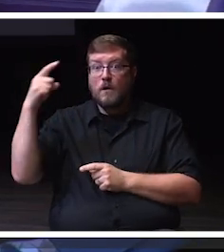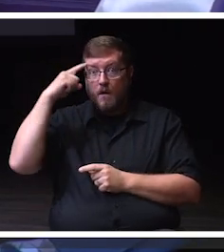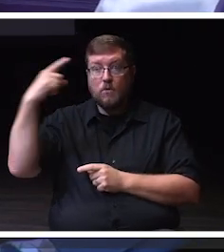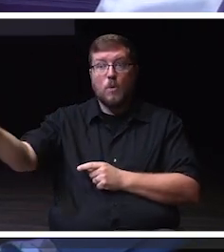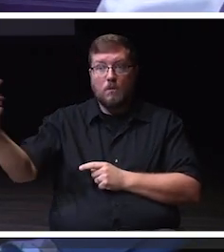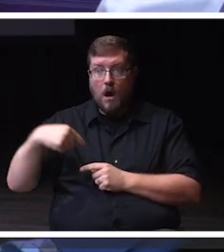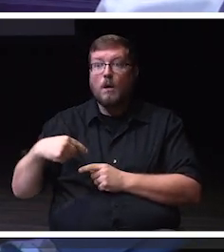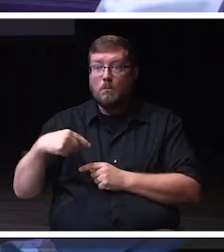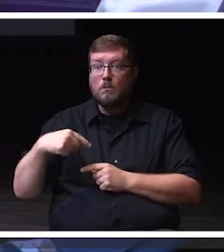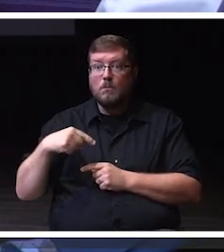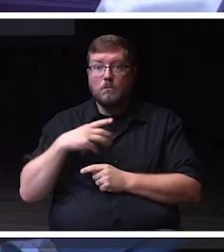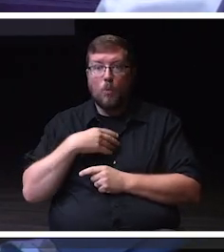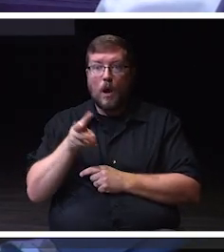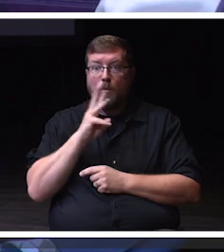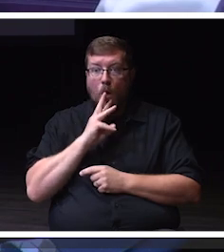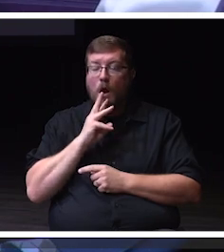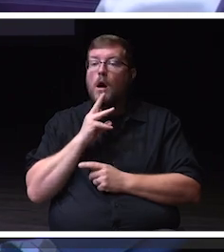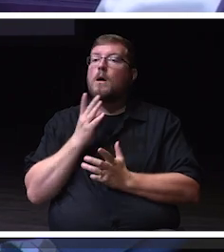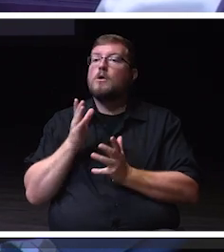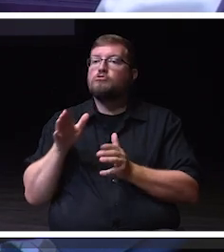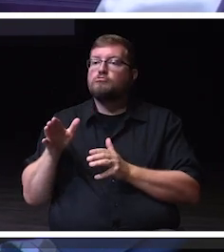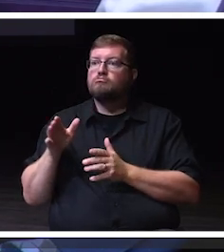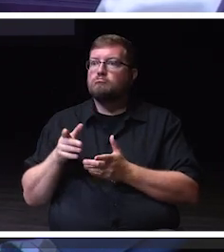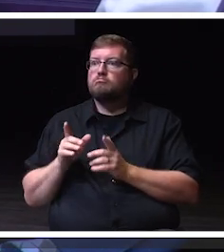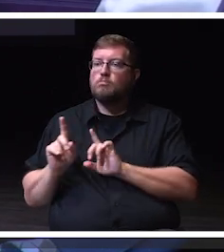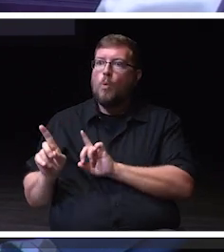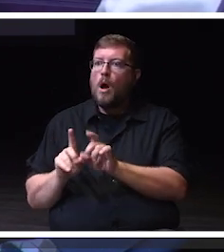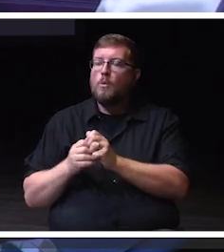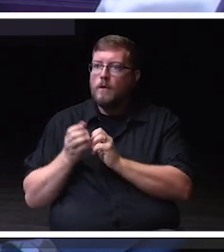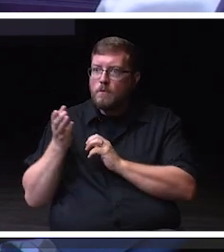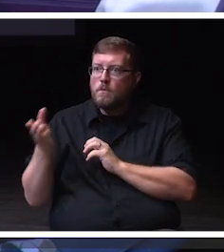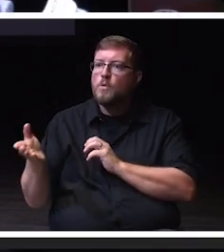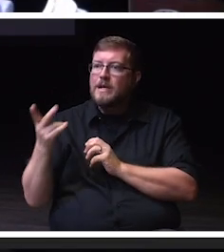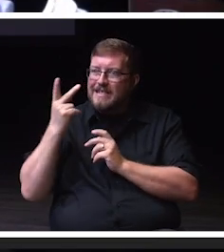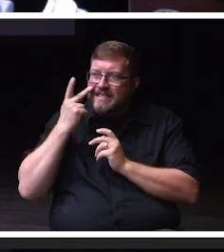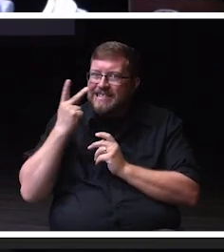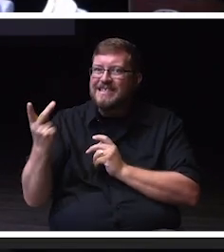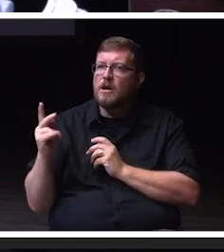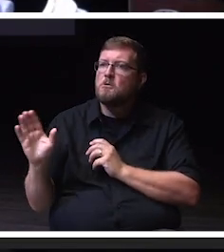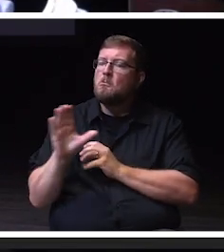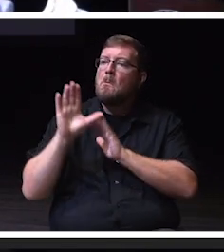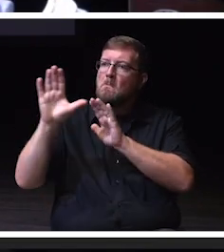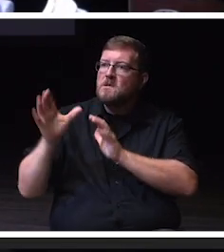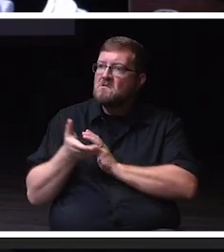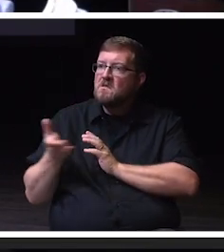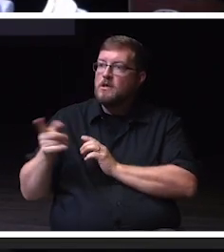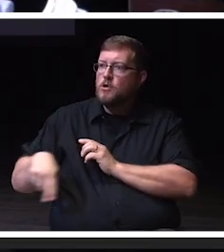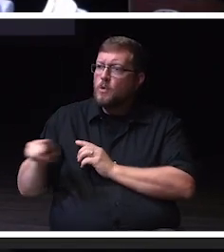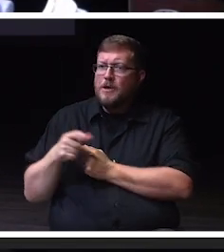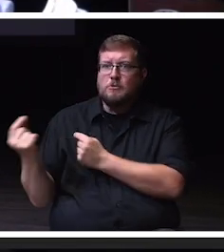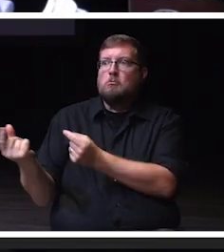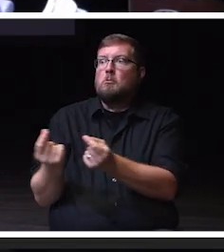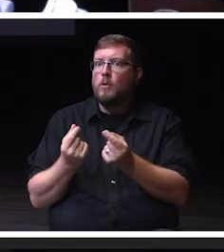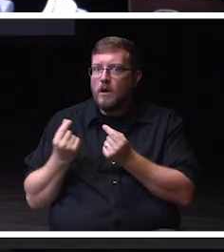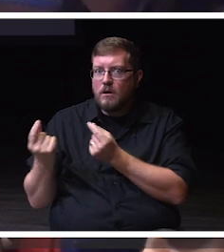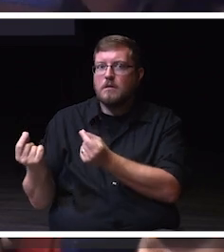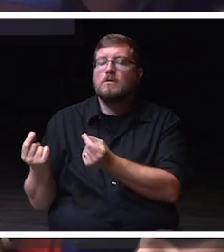to walk with you and to to see some amazing things that your faculty and students are doing in those spaces. So thank you for your leadership.